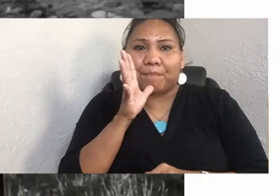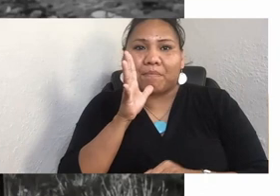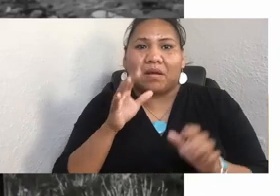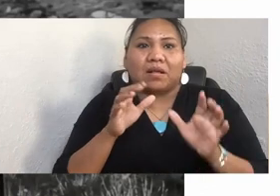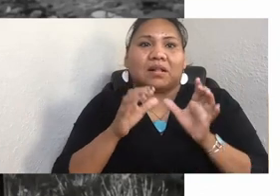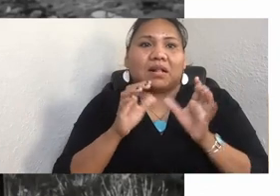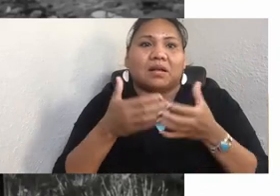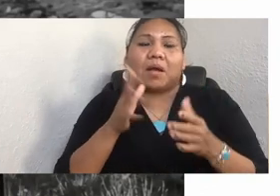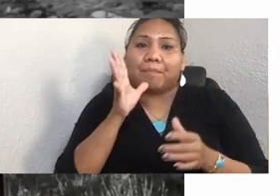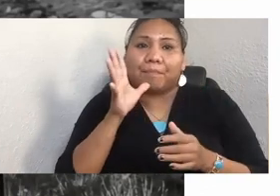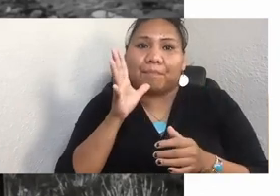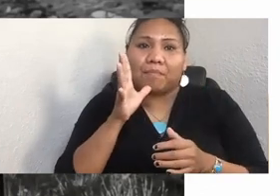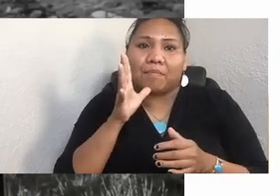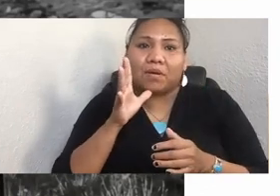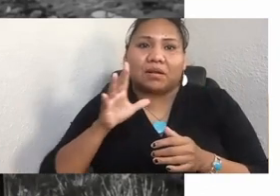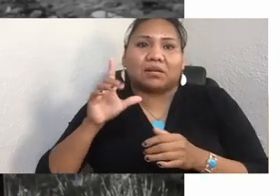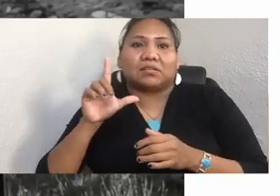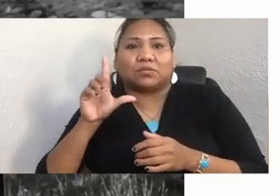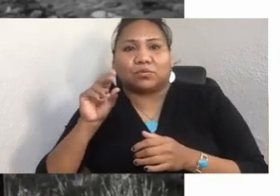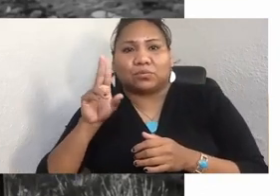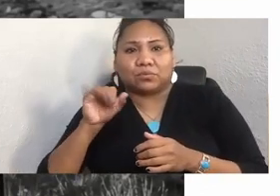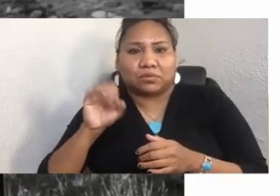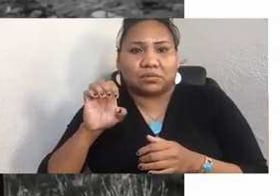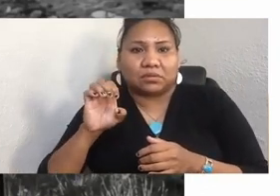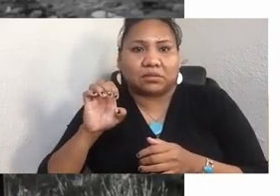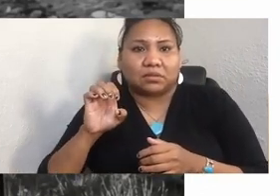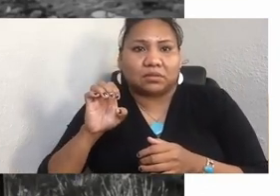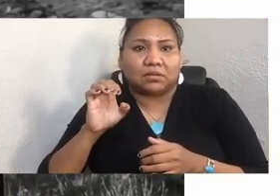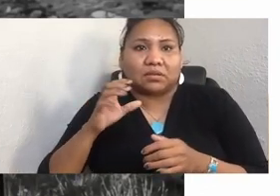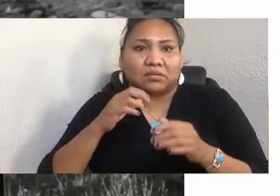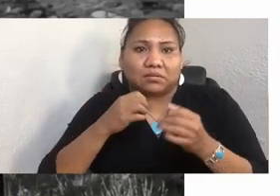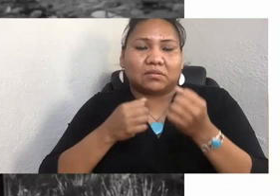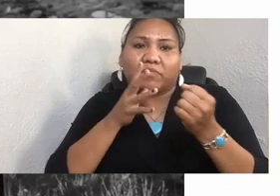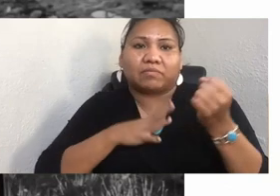I am law. And that without colonization, there is no need for feminism,